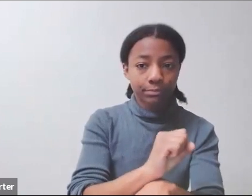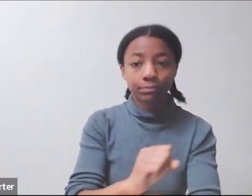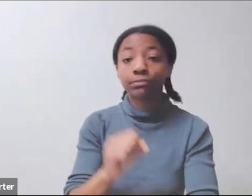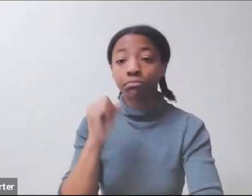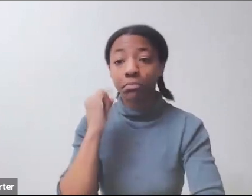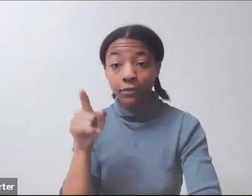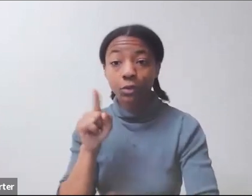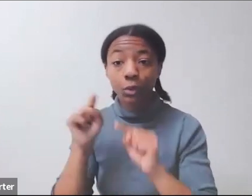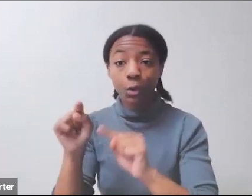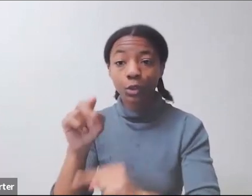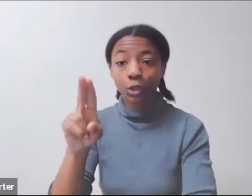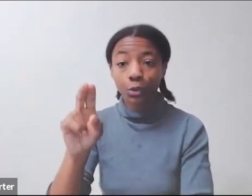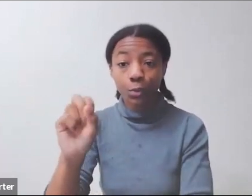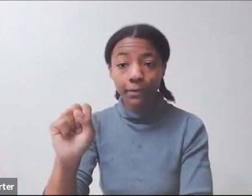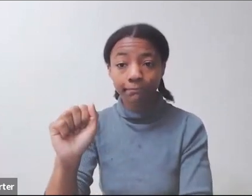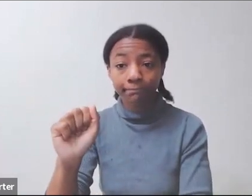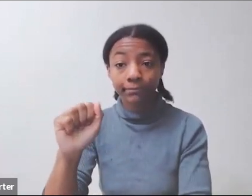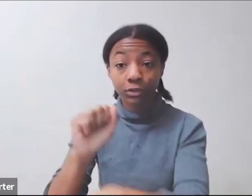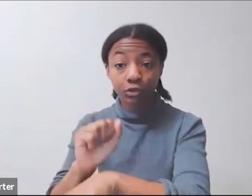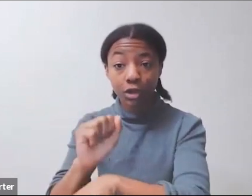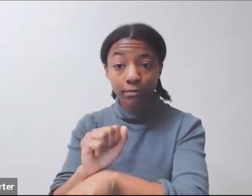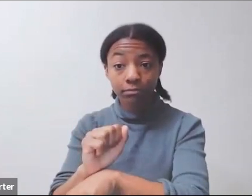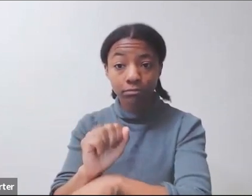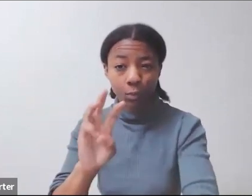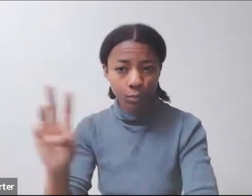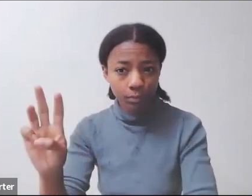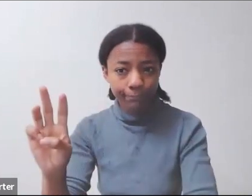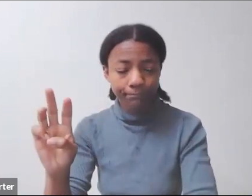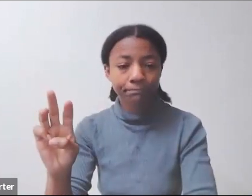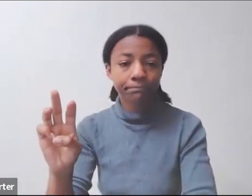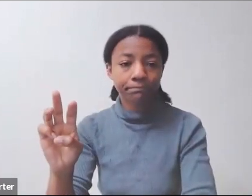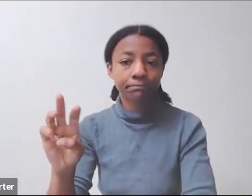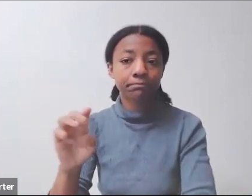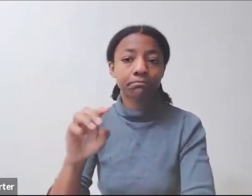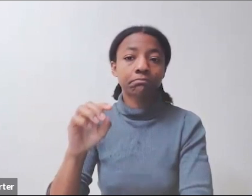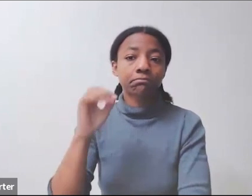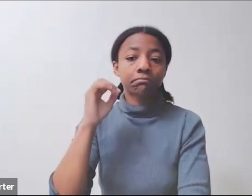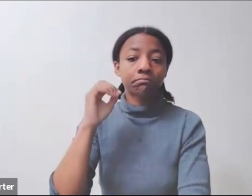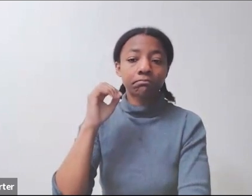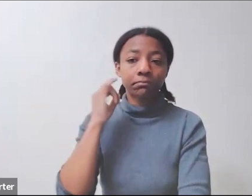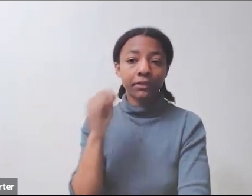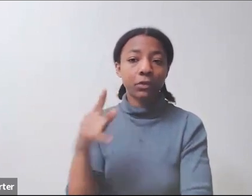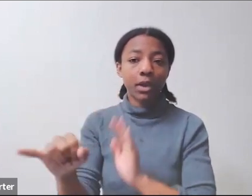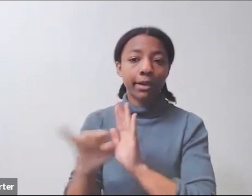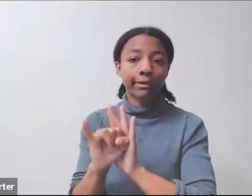as a person with disabilities, and then you will be prioritized to some extent.